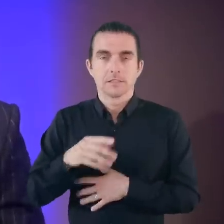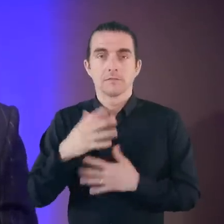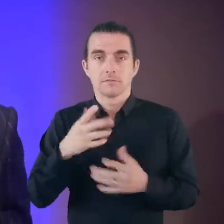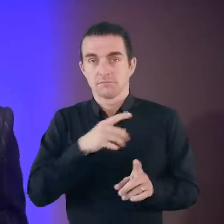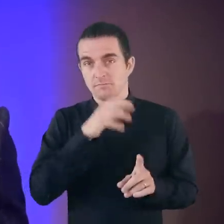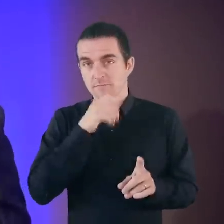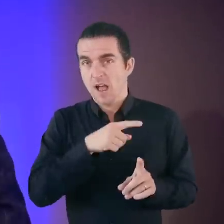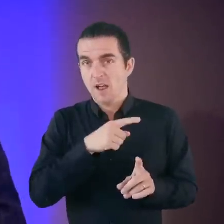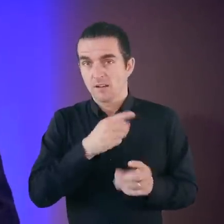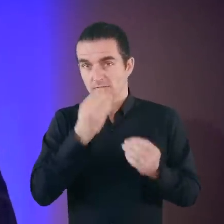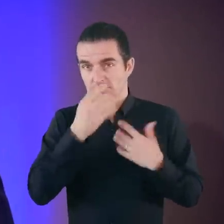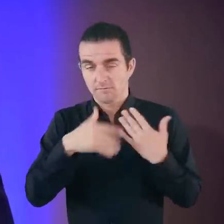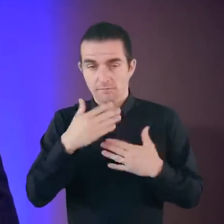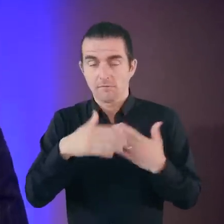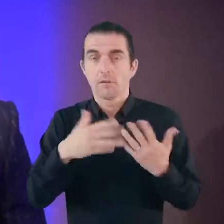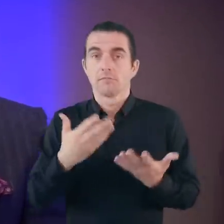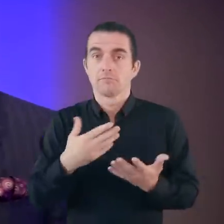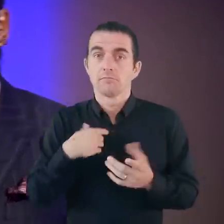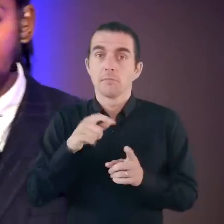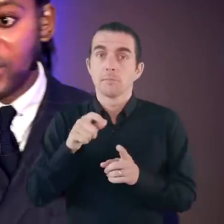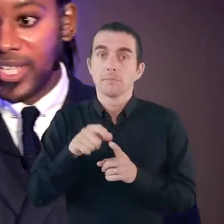my madness led me towards a Ph.D. .